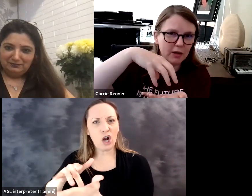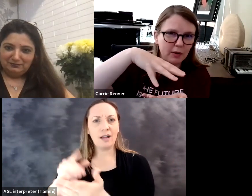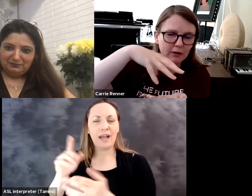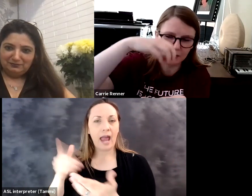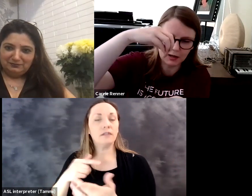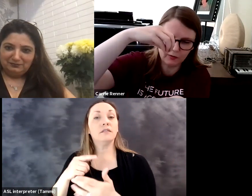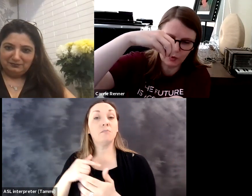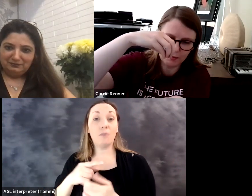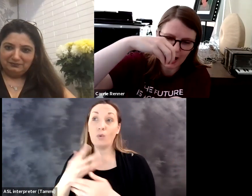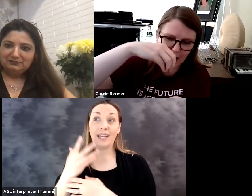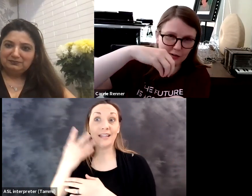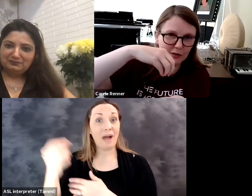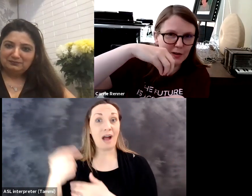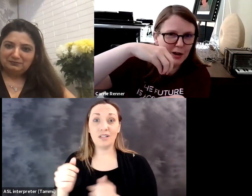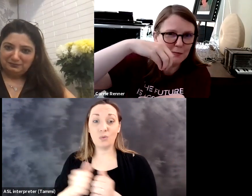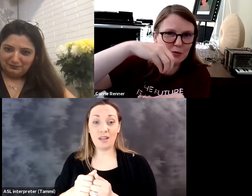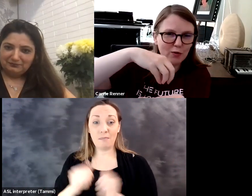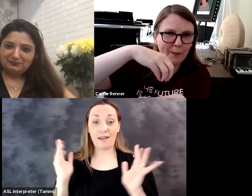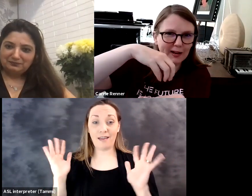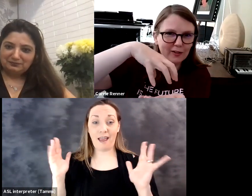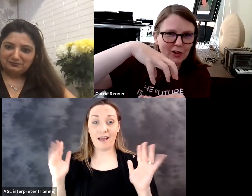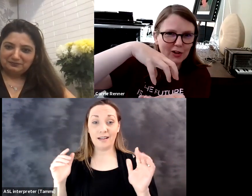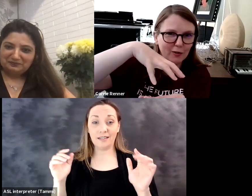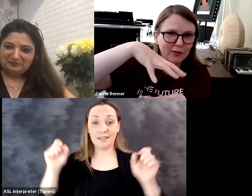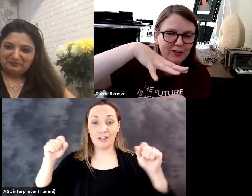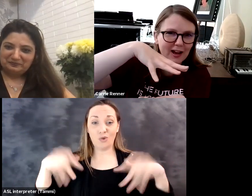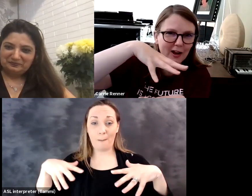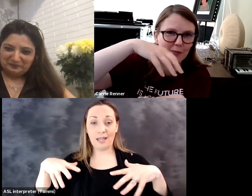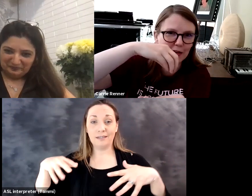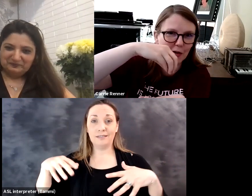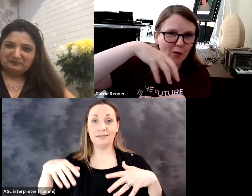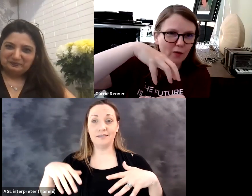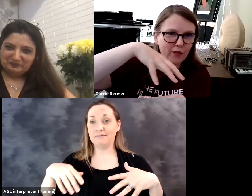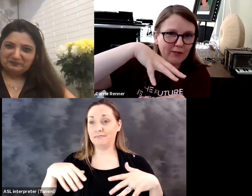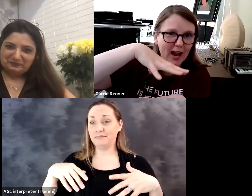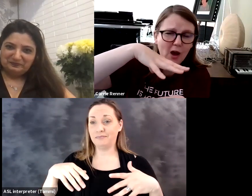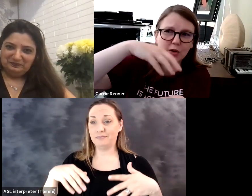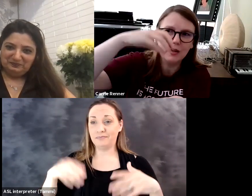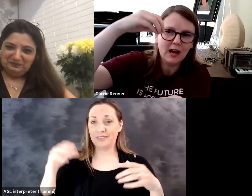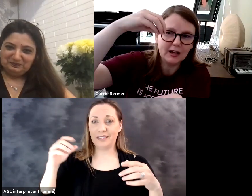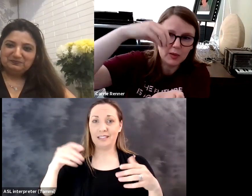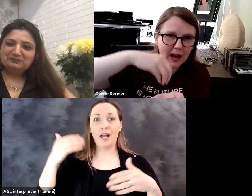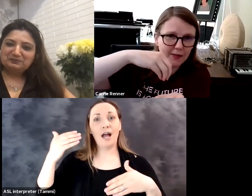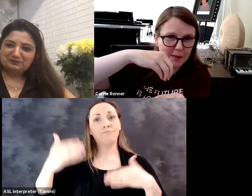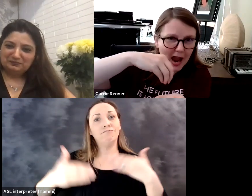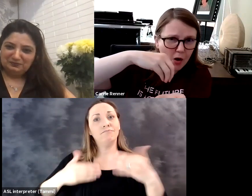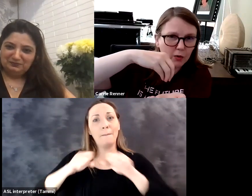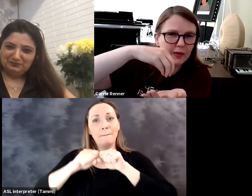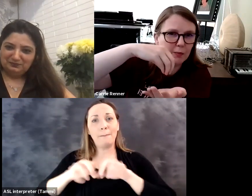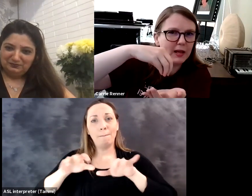testing environment. But ultimately we get them on out because it's concentric rings and kind